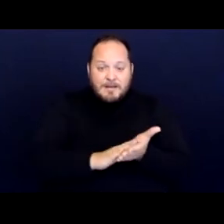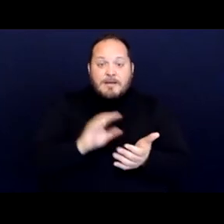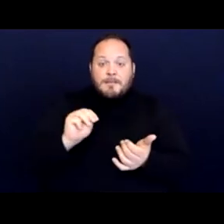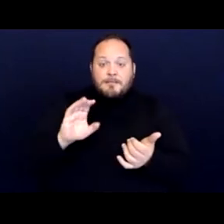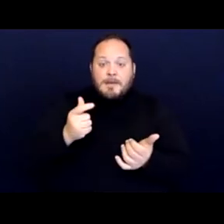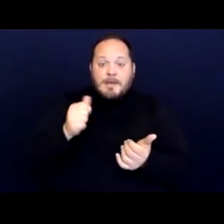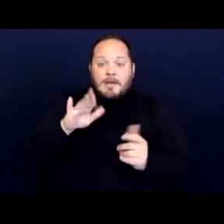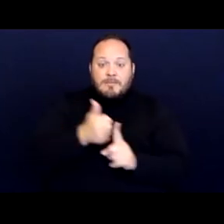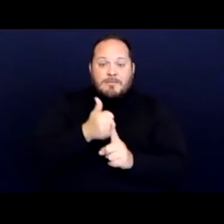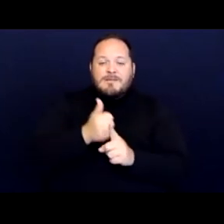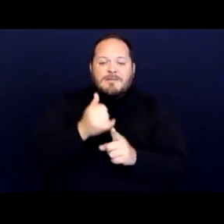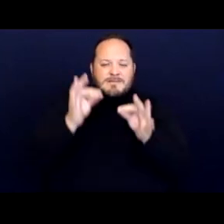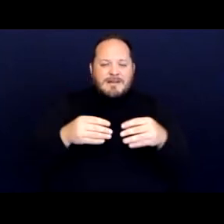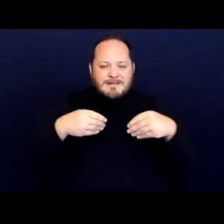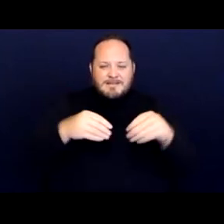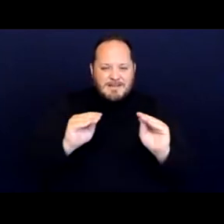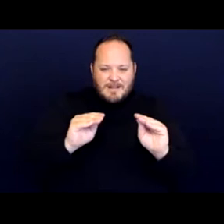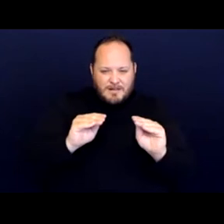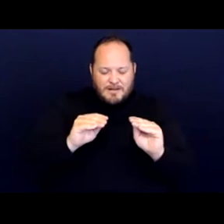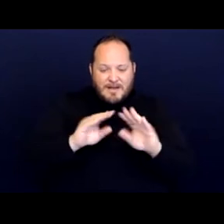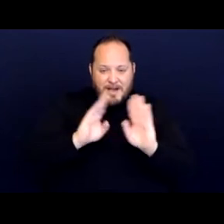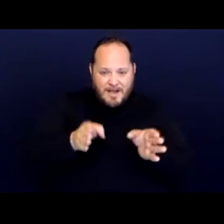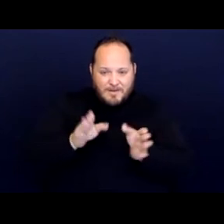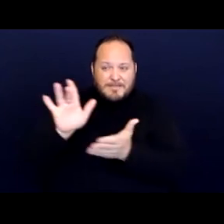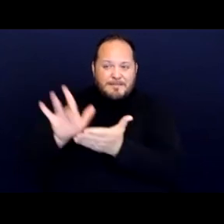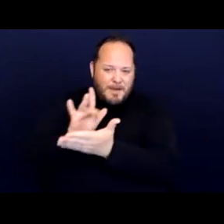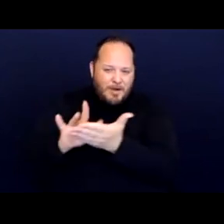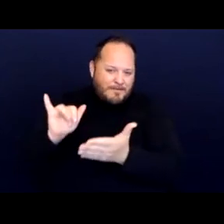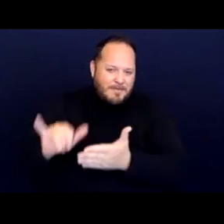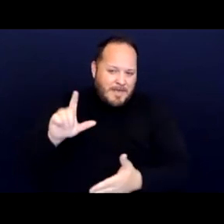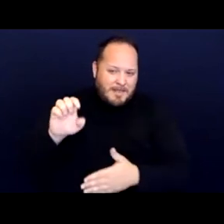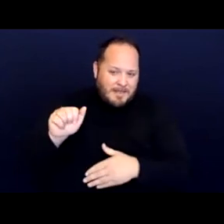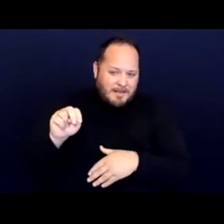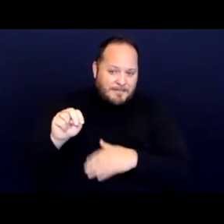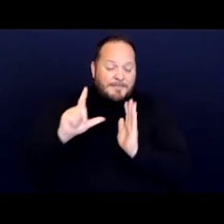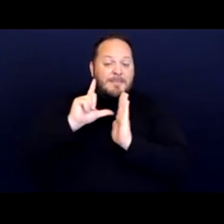and paying off the lien. So McGarry then sued the city for failure